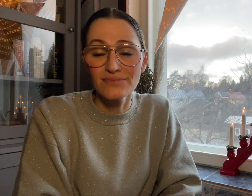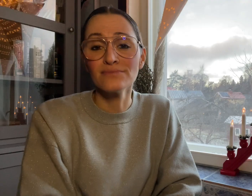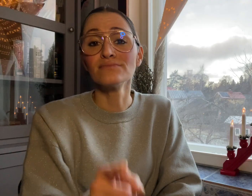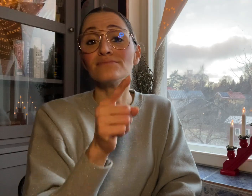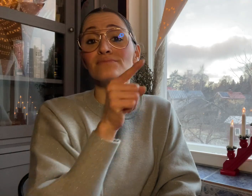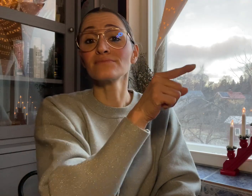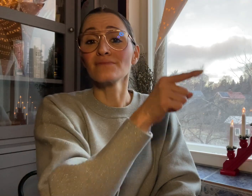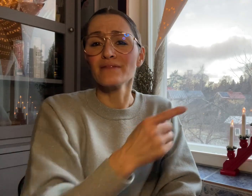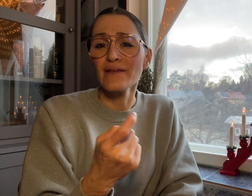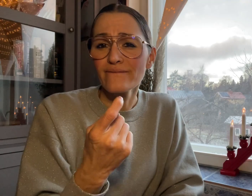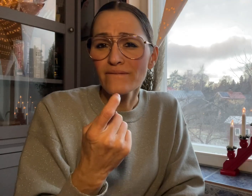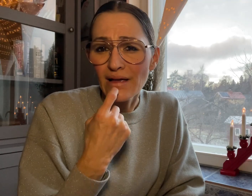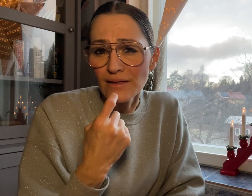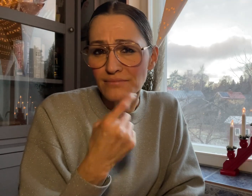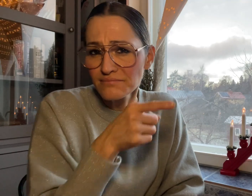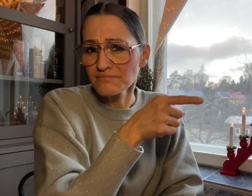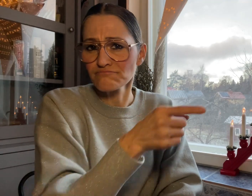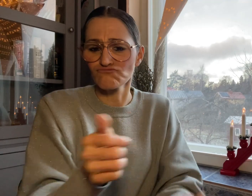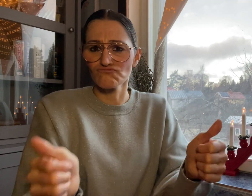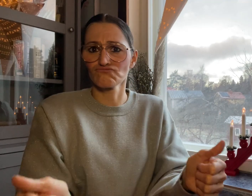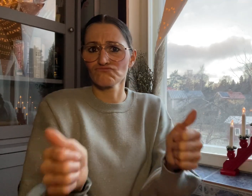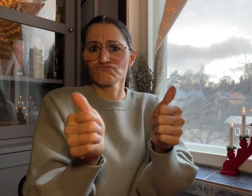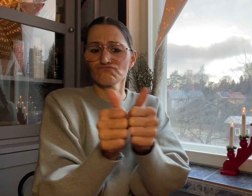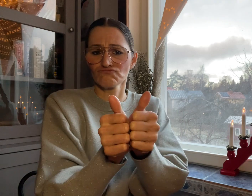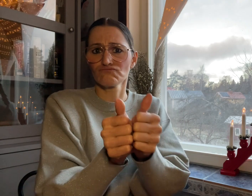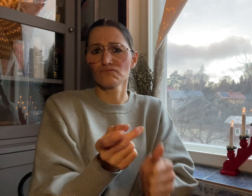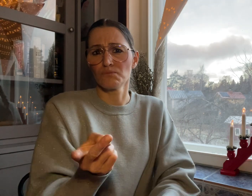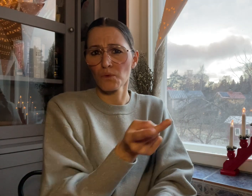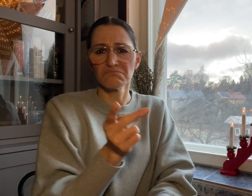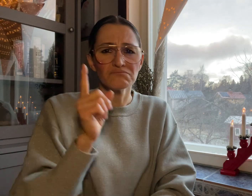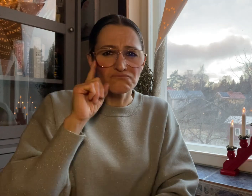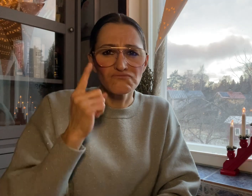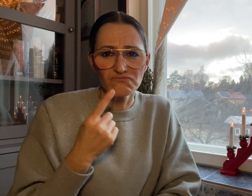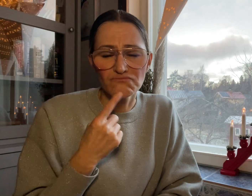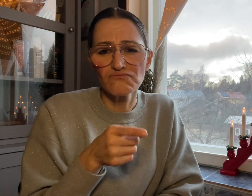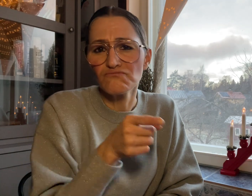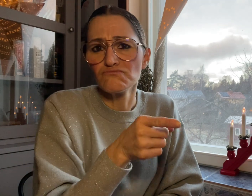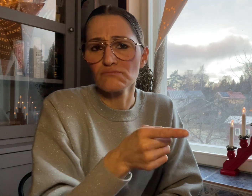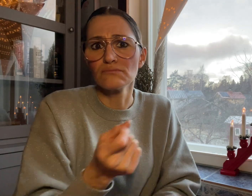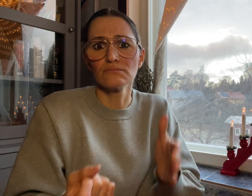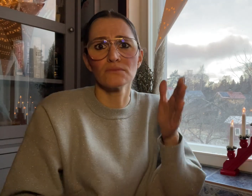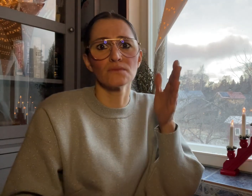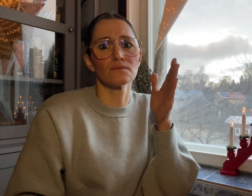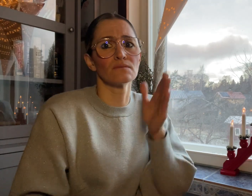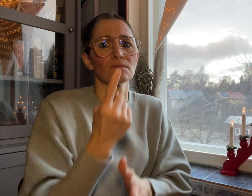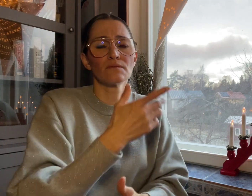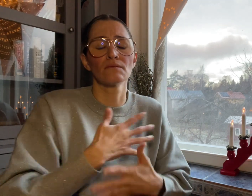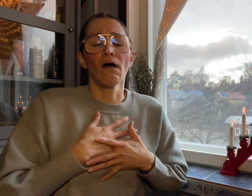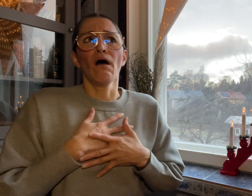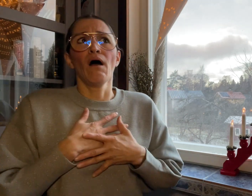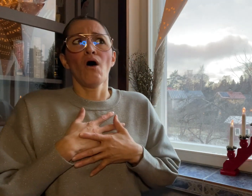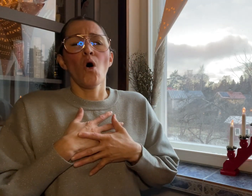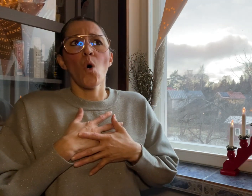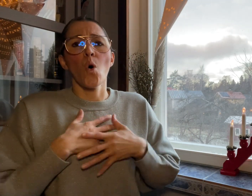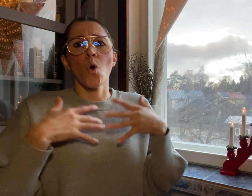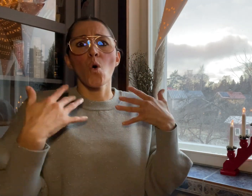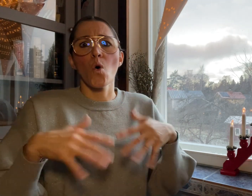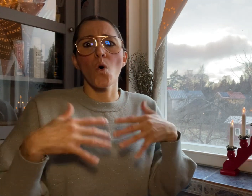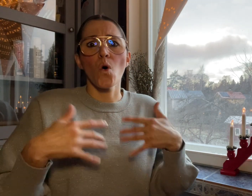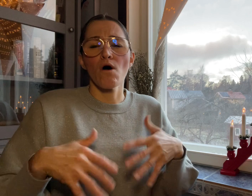A Deaf Finnish couple who experienced inaccessibility while dealing